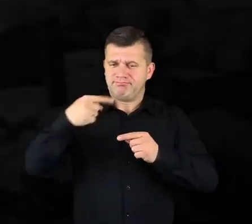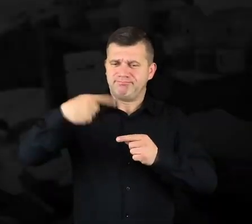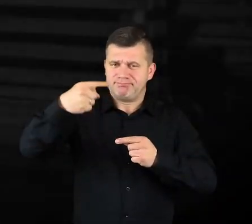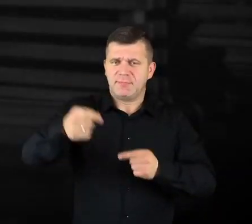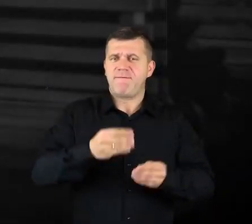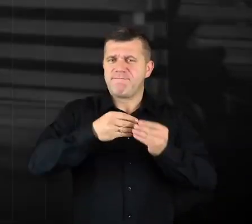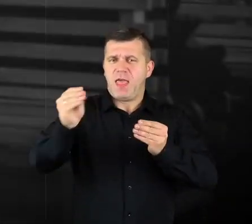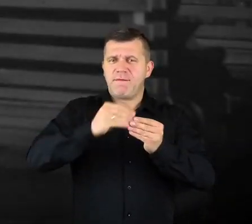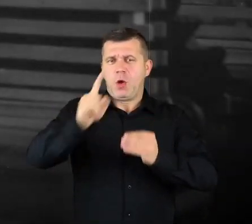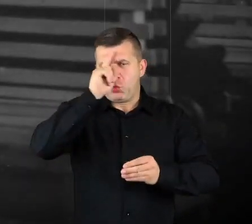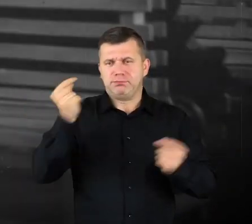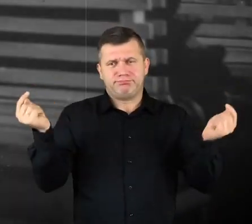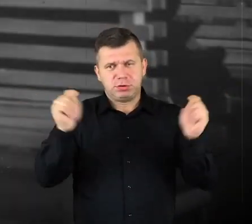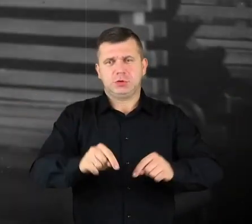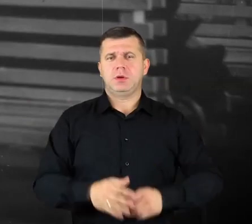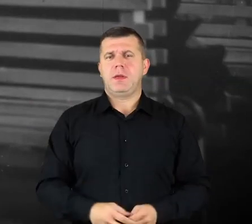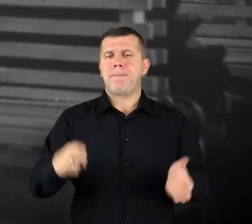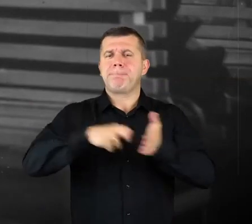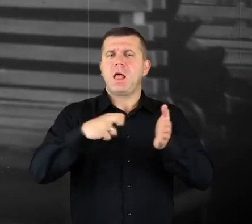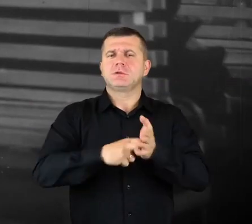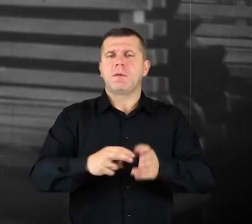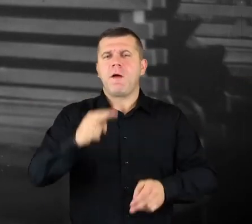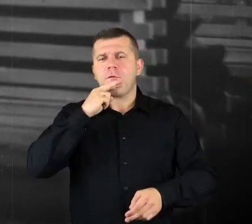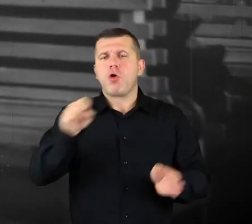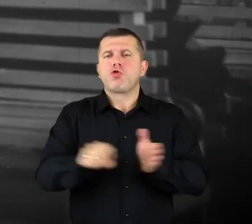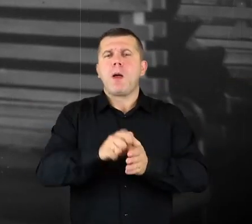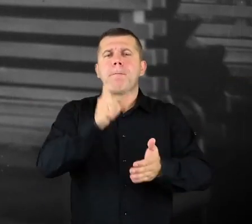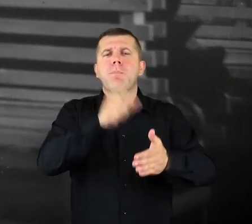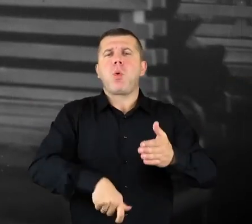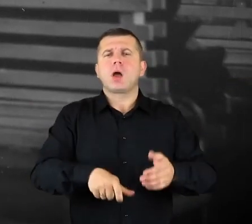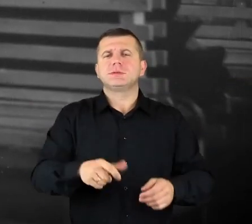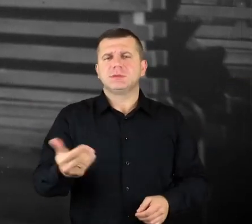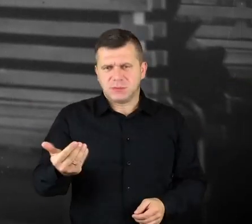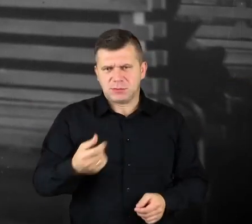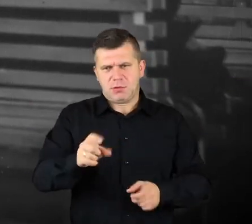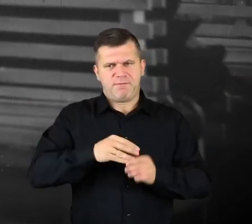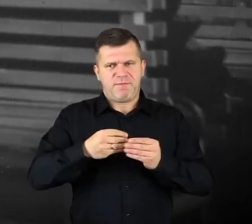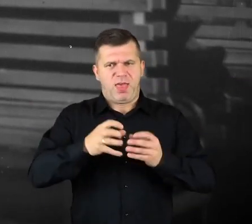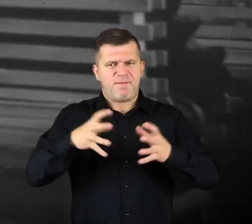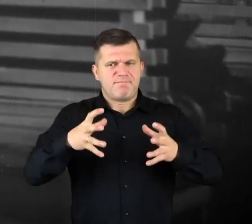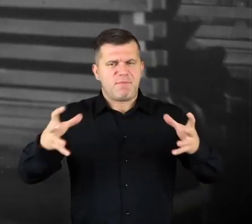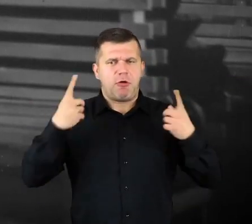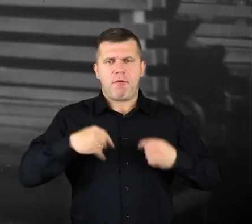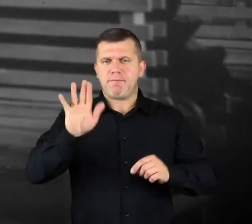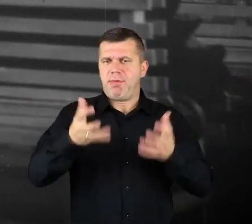and it brings more and more people. There’s a pilgrimage to Płock, by water, and it’s becoming fancier, more and more people sail there.